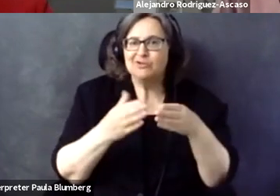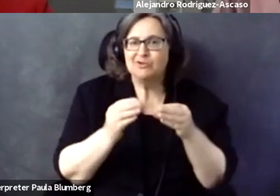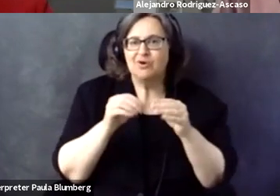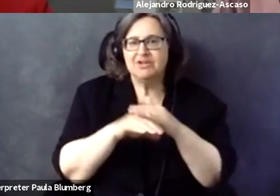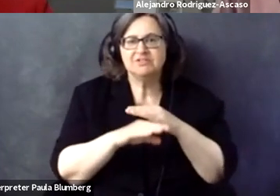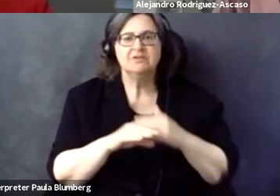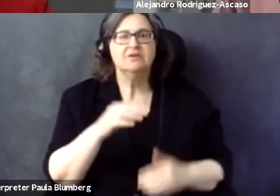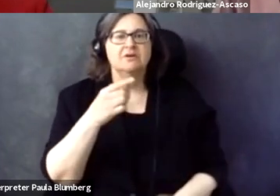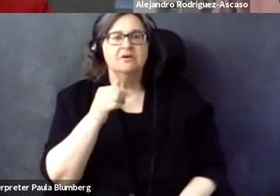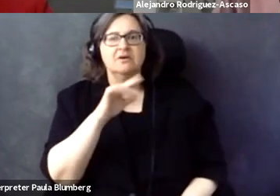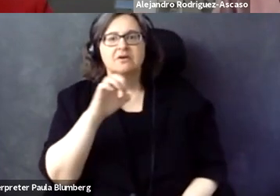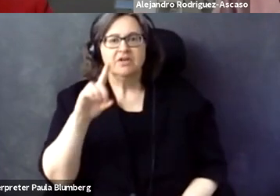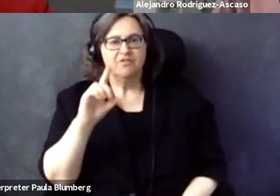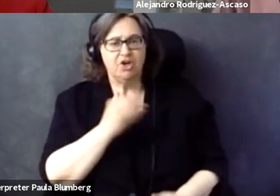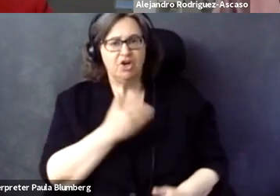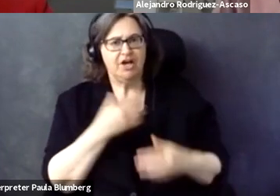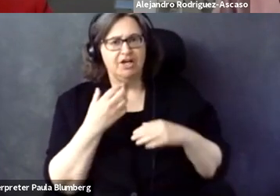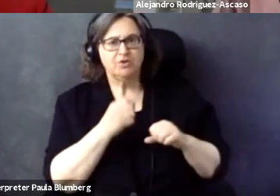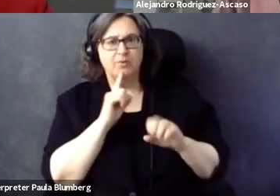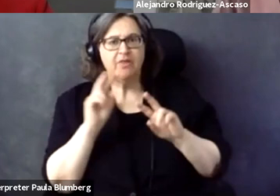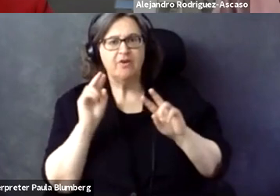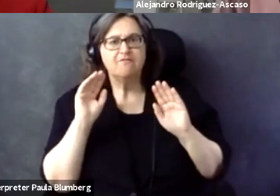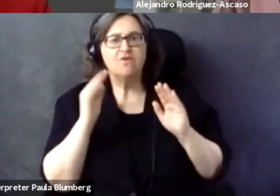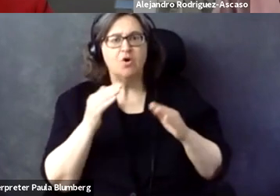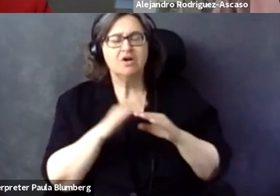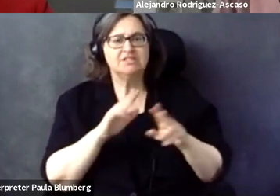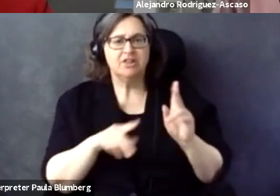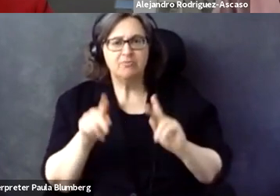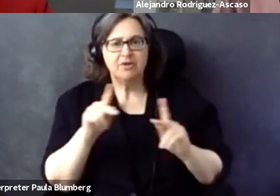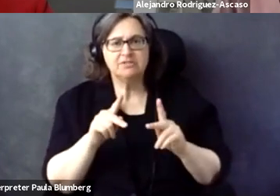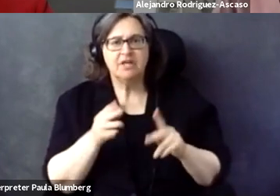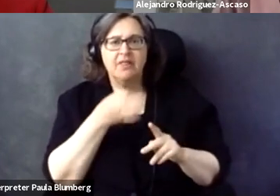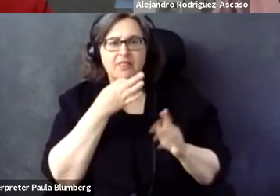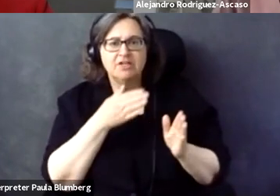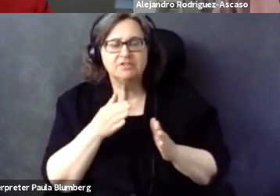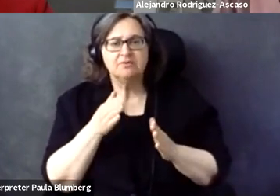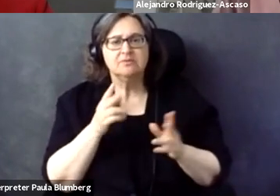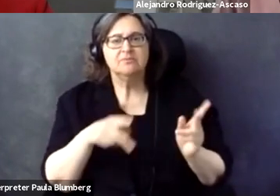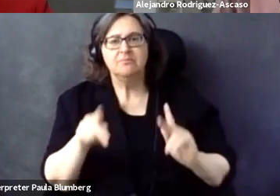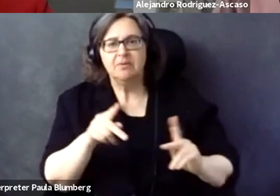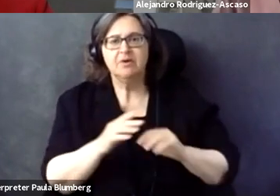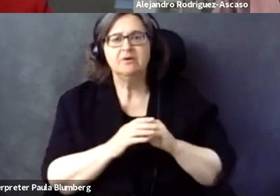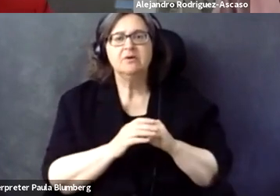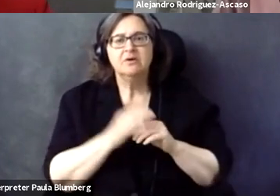in making the world more accessible in the digit world? >> GOTTFRIED ZIMMERMANN: I think